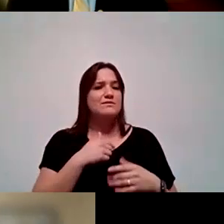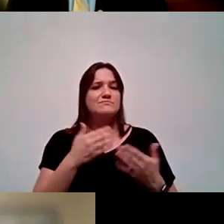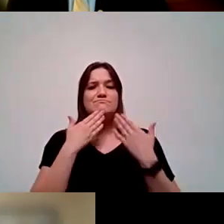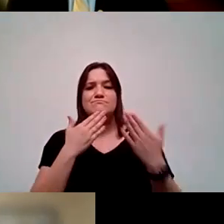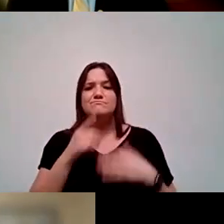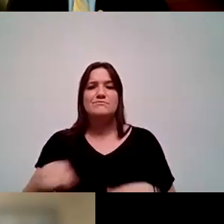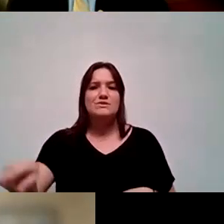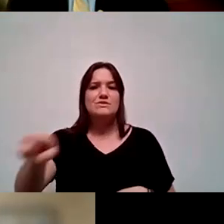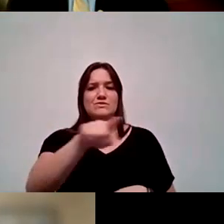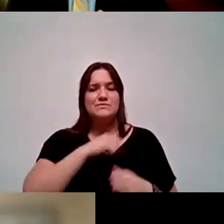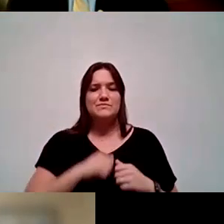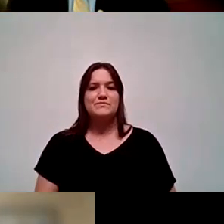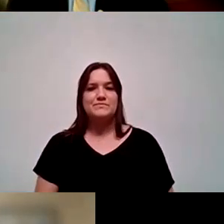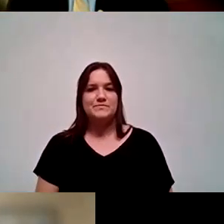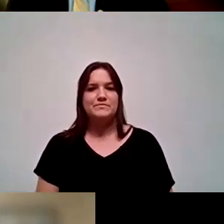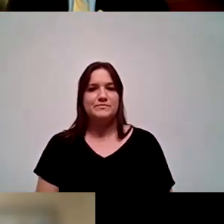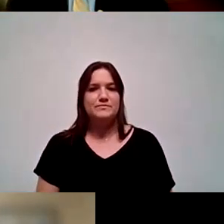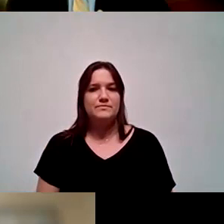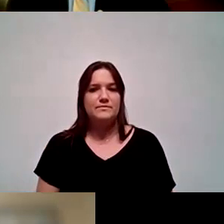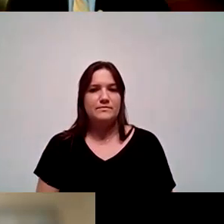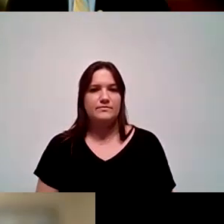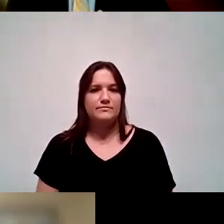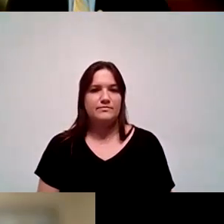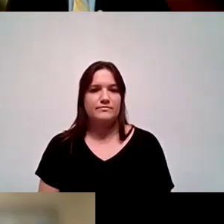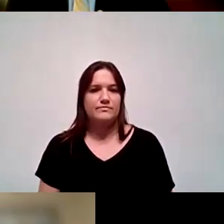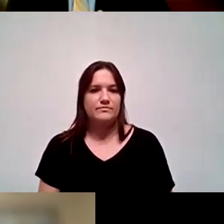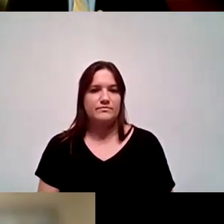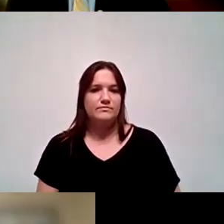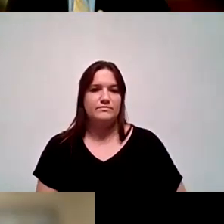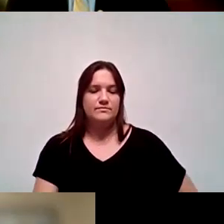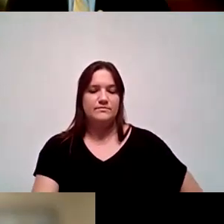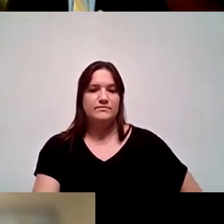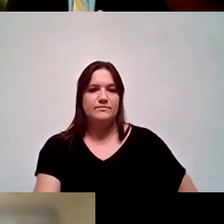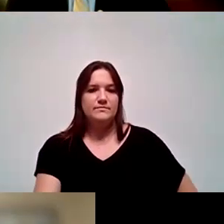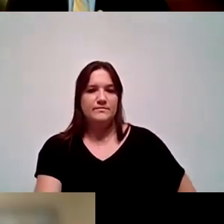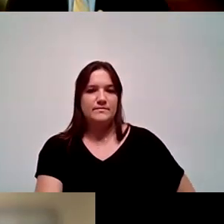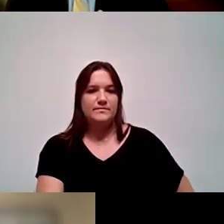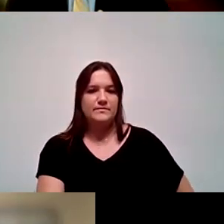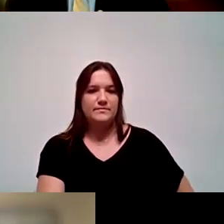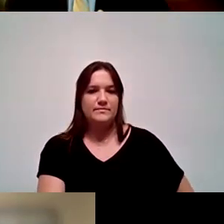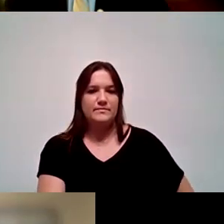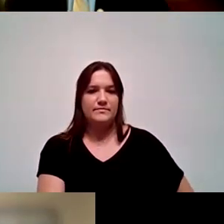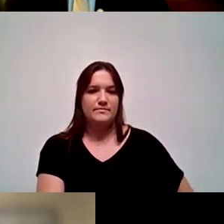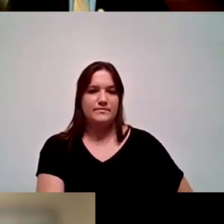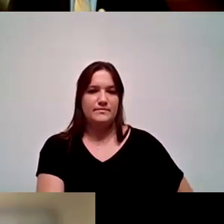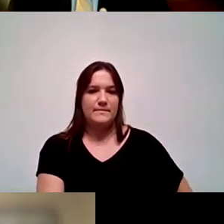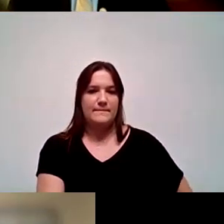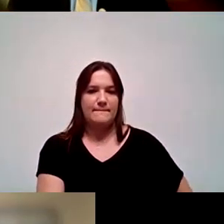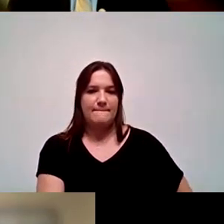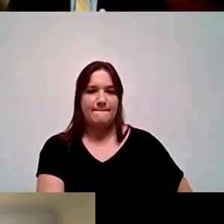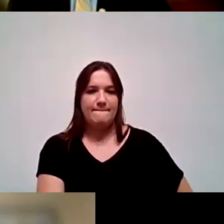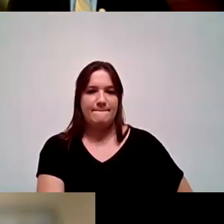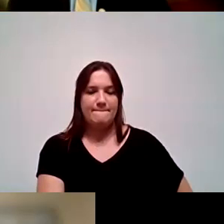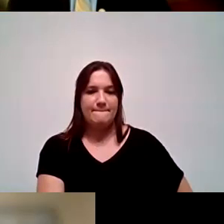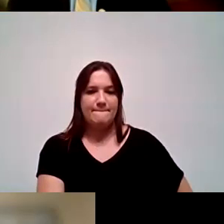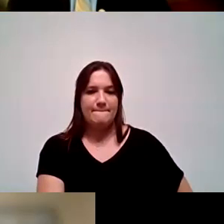V Directors.